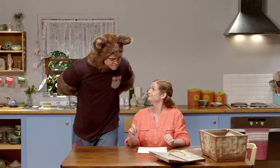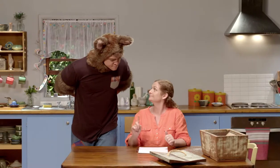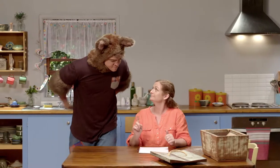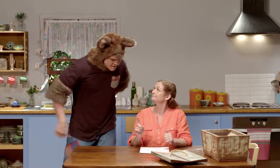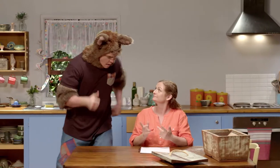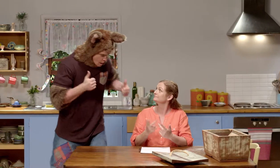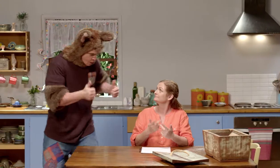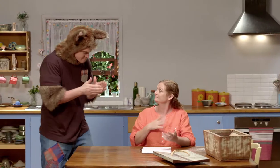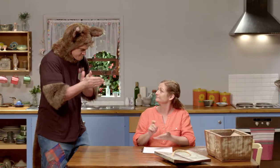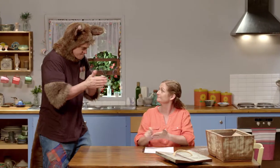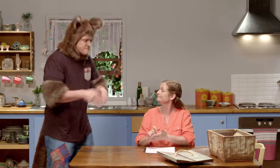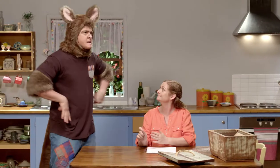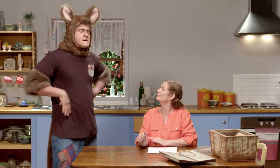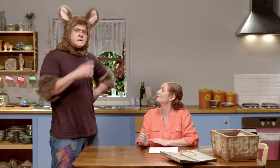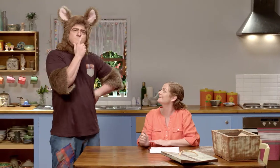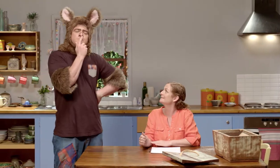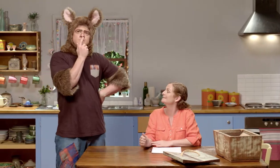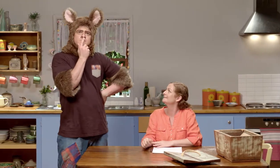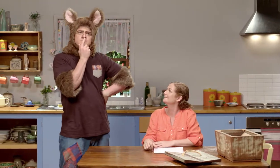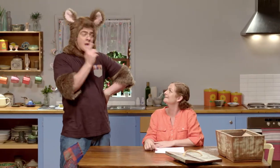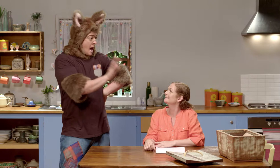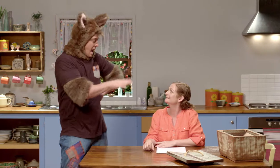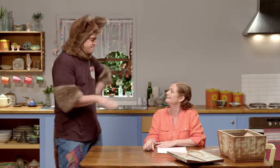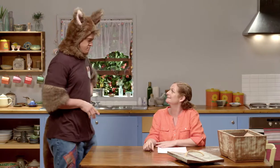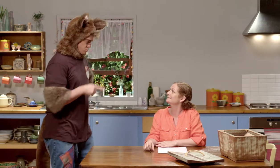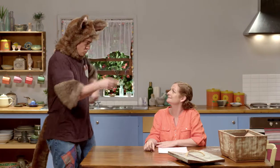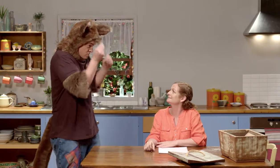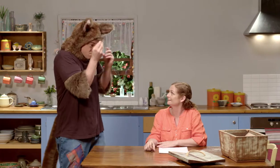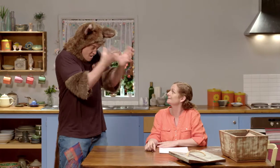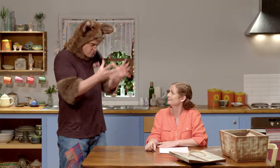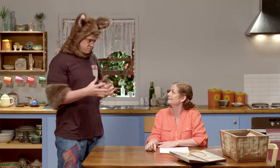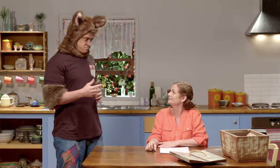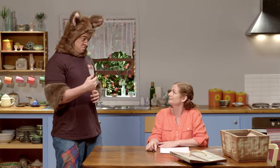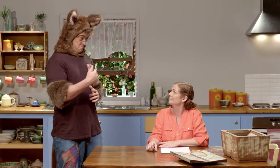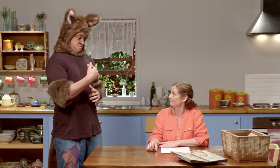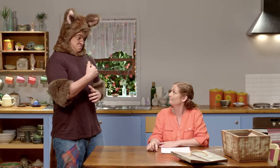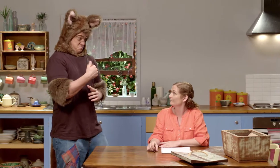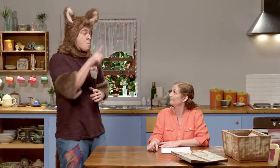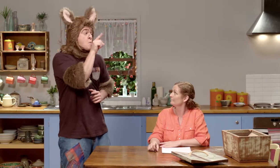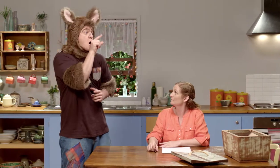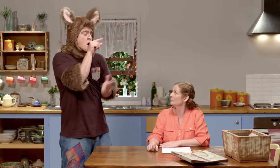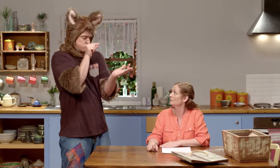Now what? Great. Hmm. Ah, can you let Amanda know